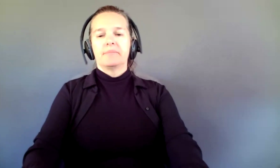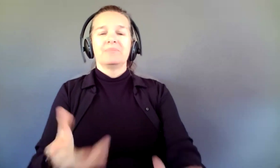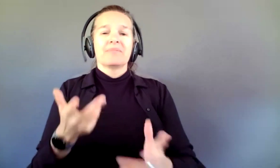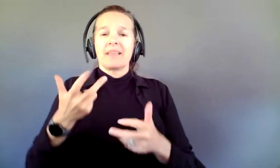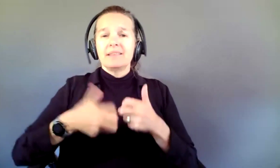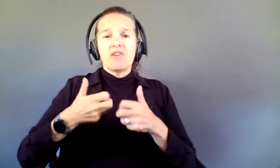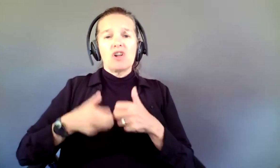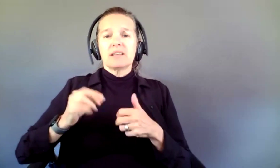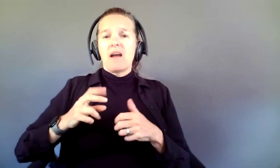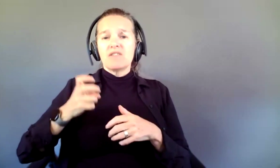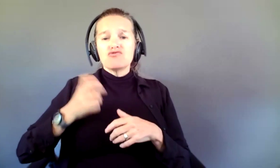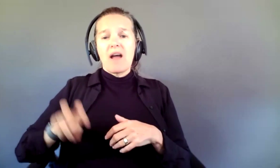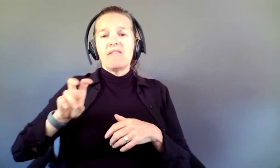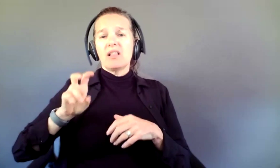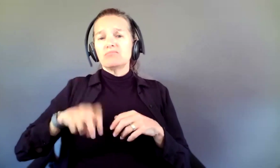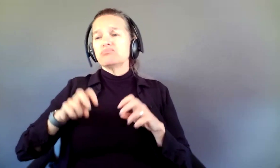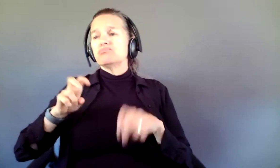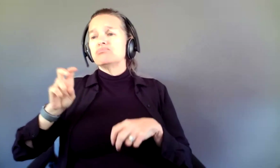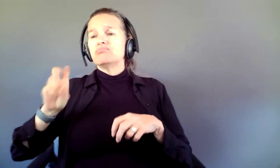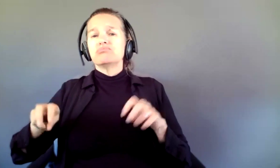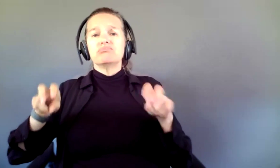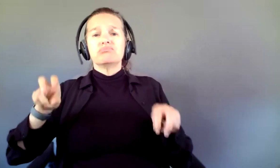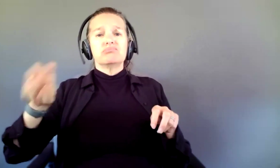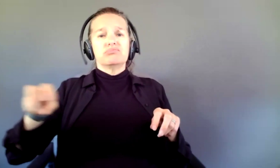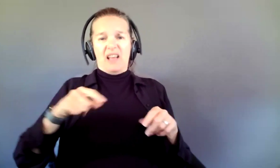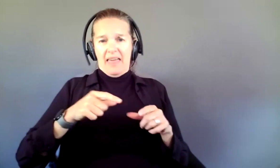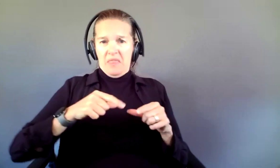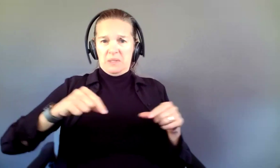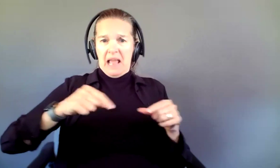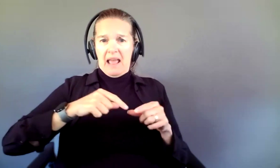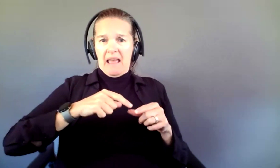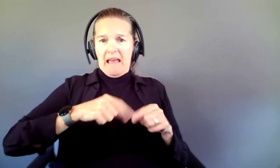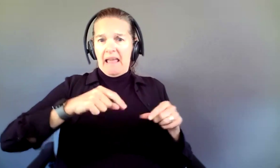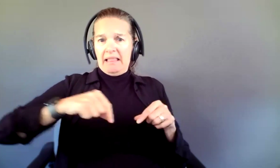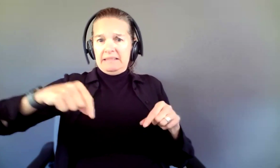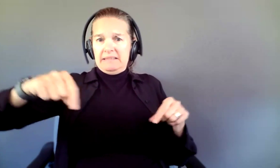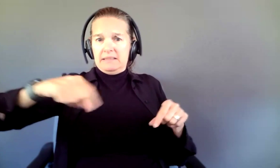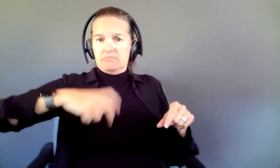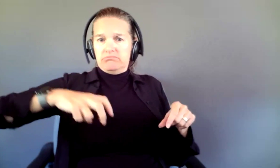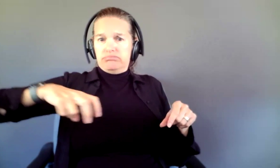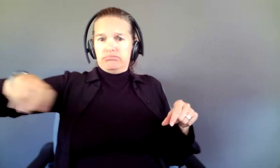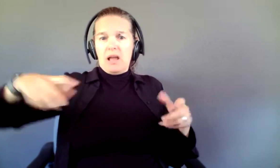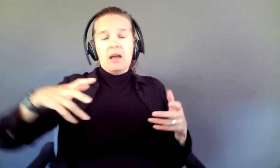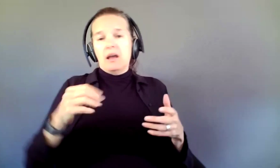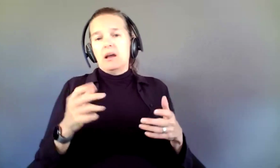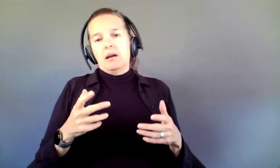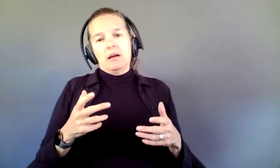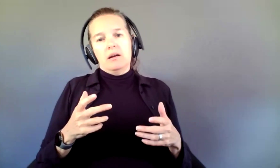island to island, from kin to kin, is very ‑‑ it's underestimated entirely by those of us who